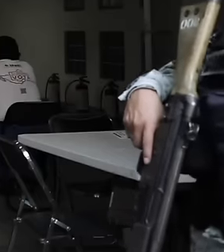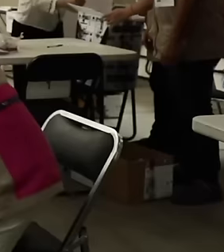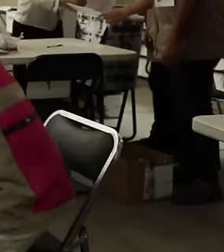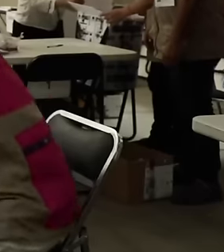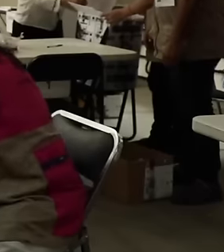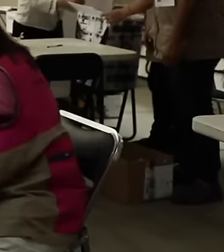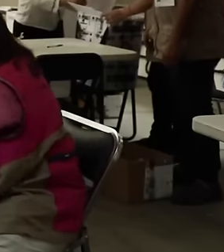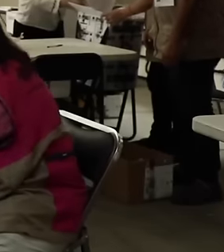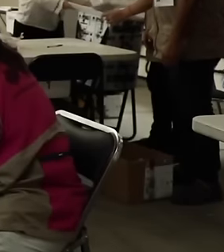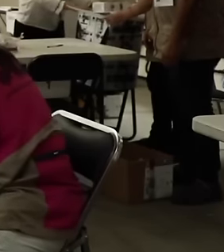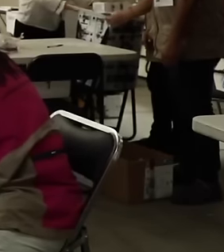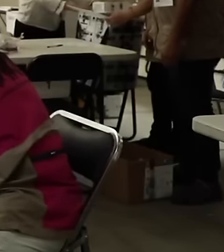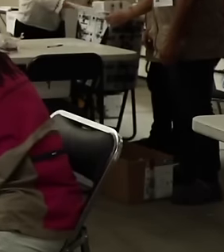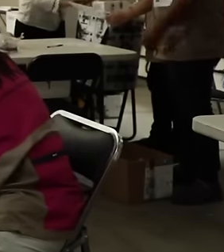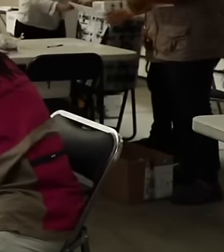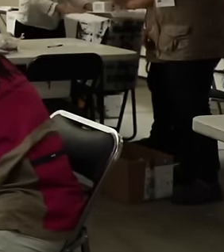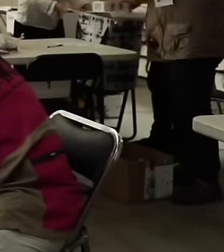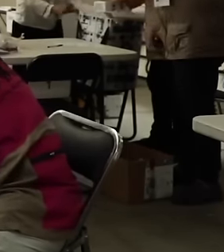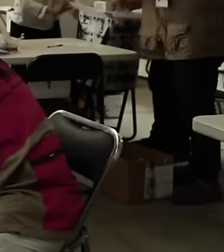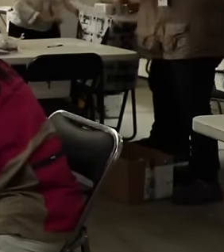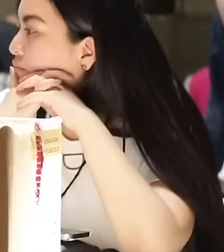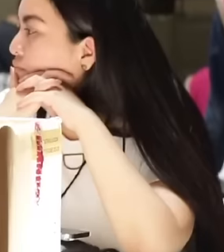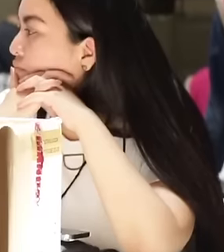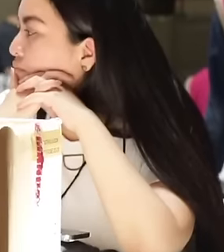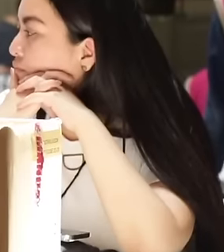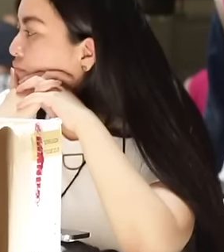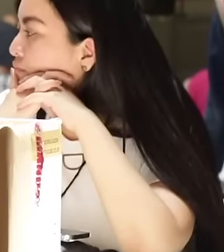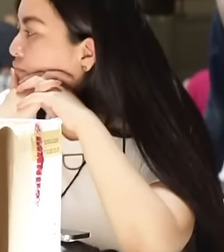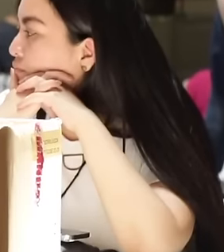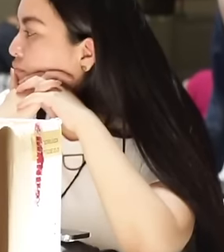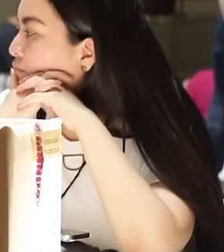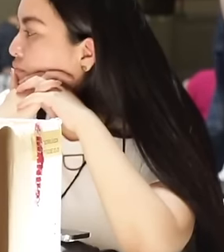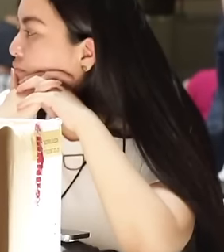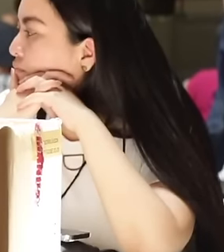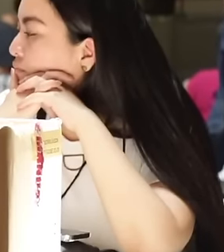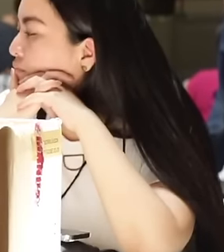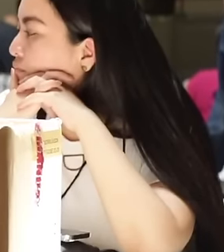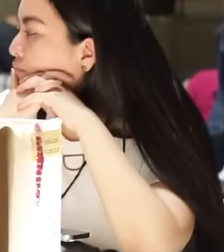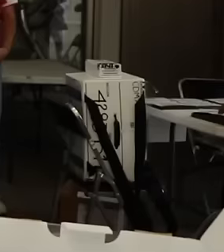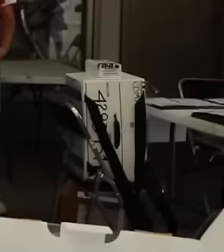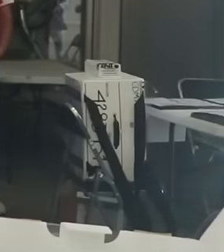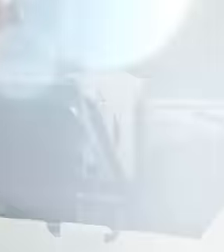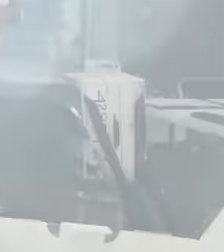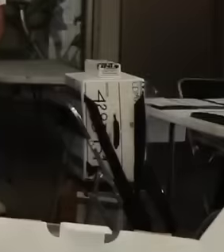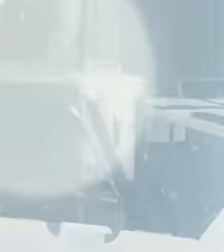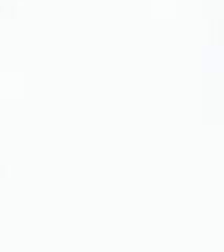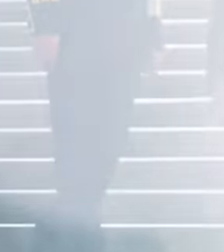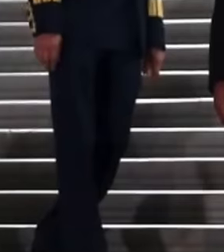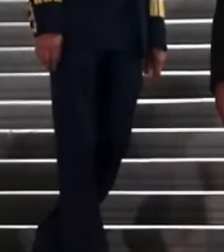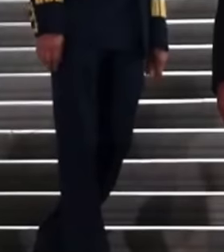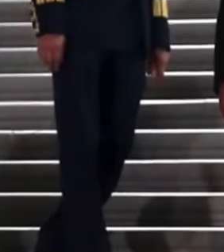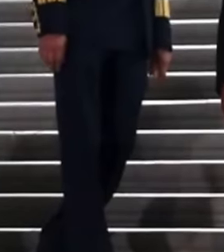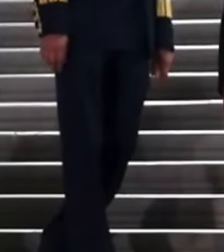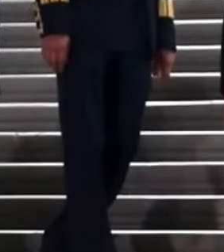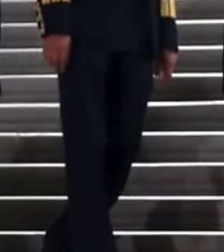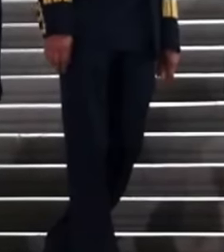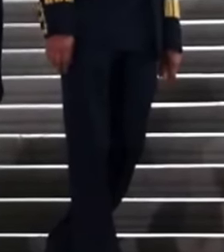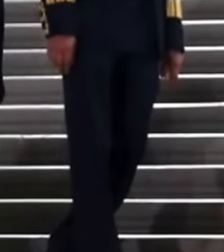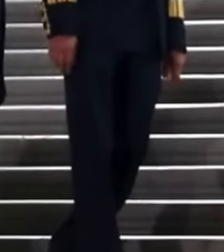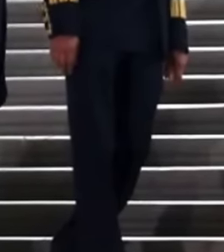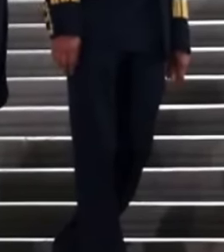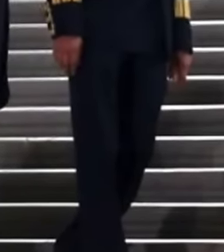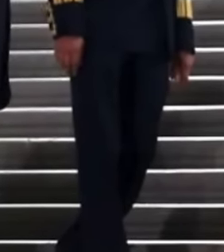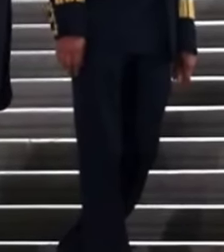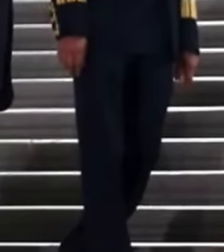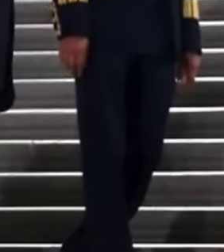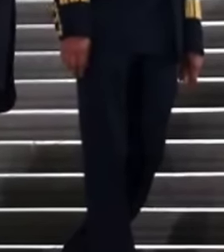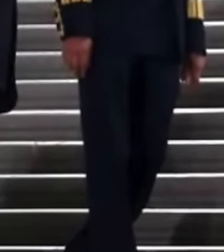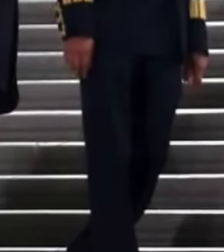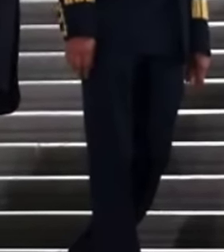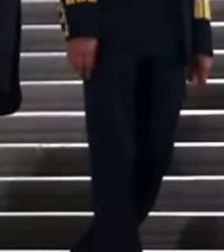she will be on the street. There is no doubt that the times They changed, the golden era where